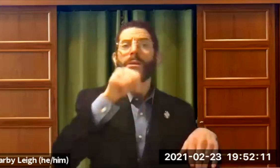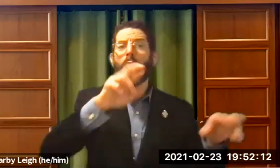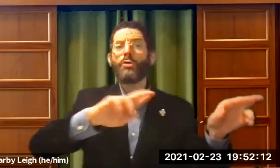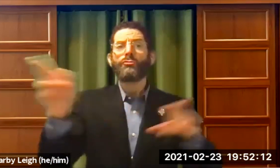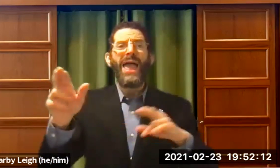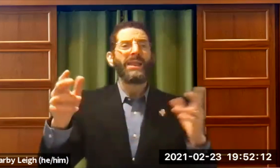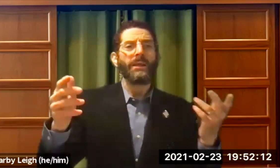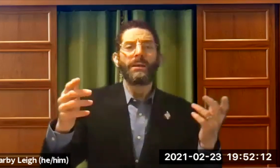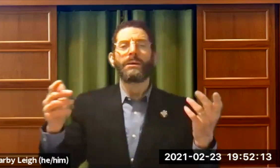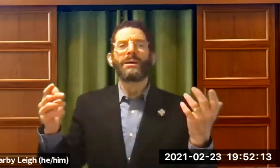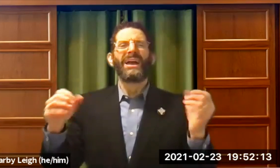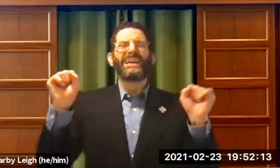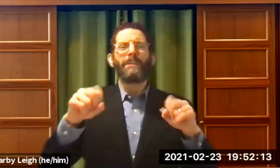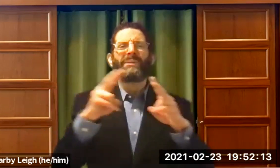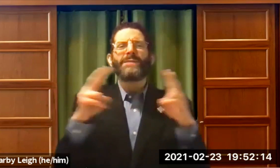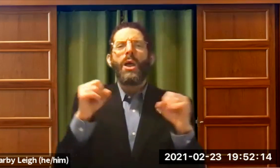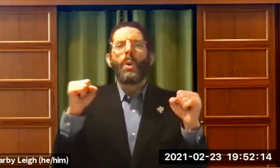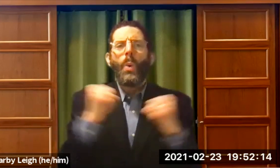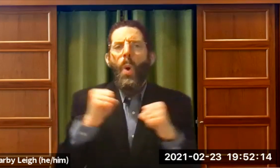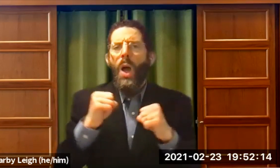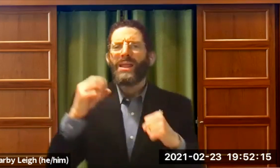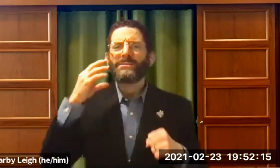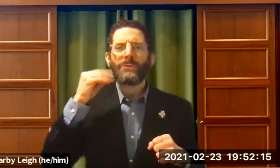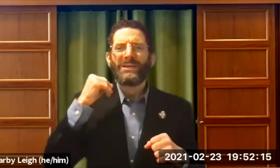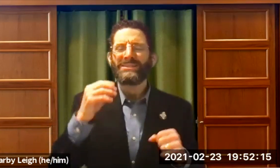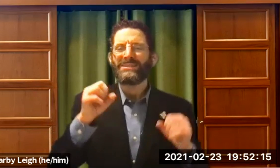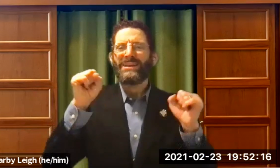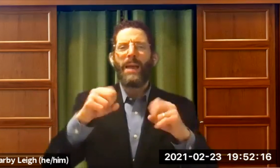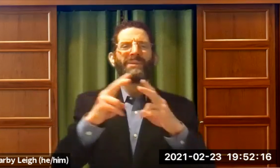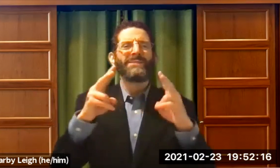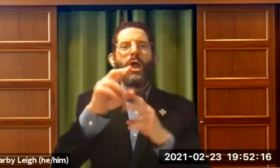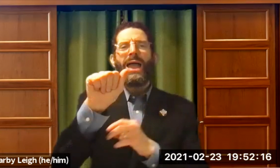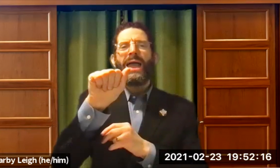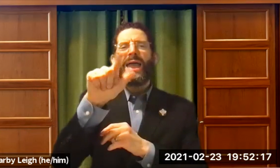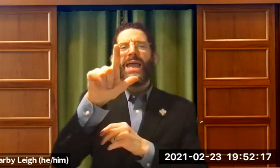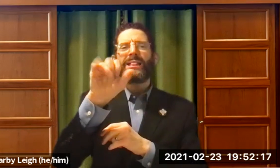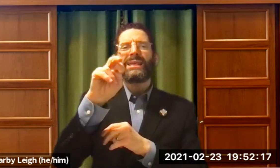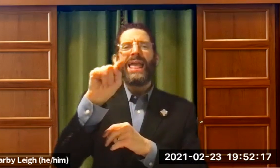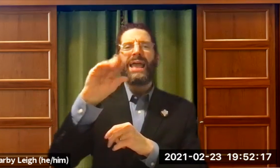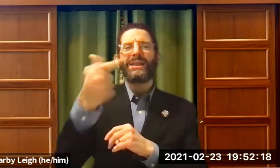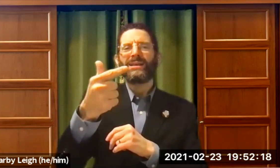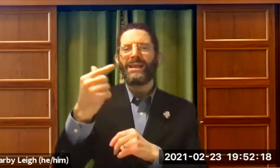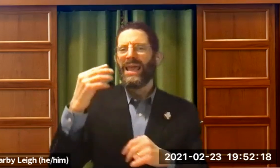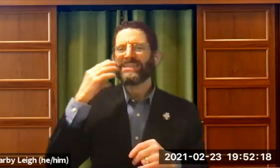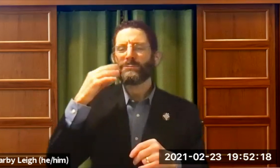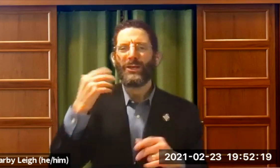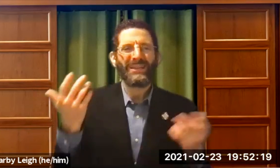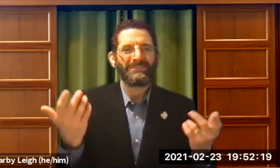up at any synagogue and expect them to be ready. It might be a very cold experience. It might be a very